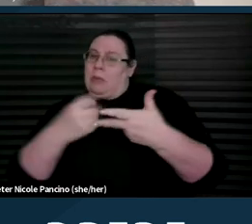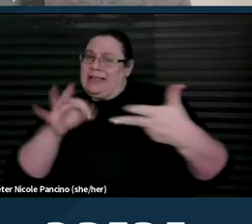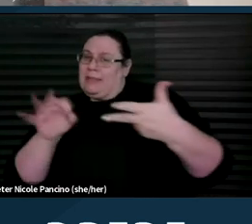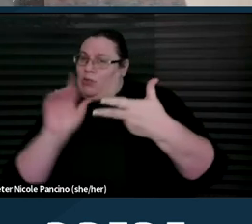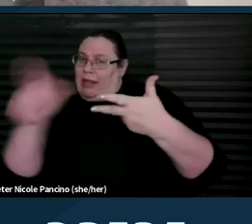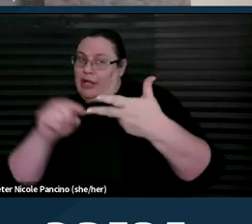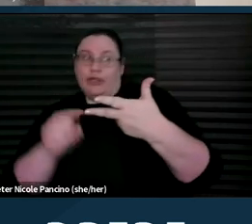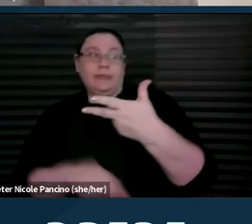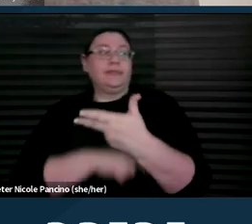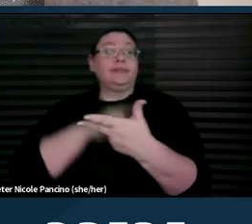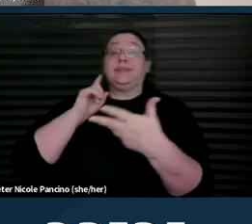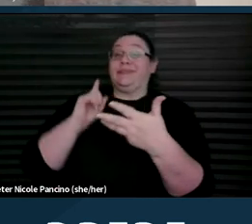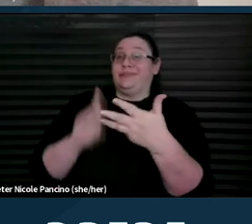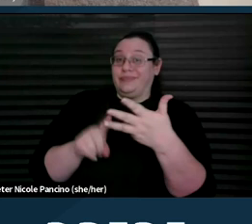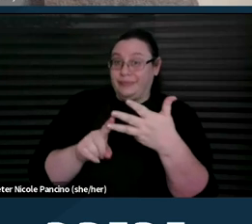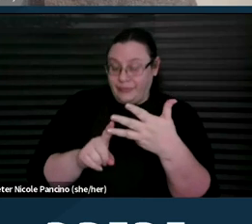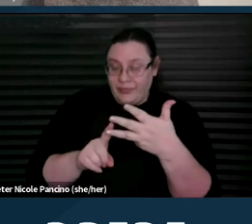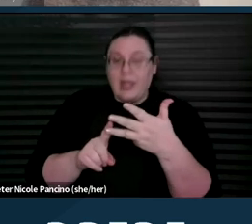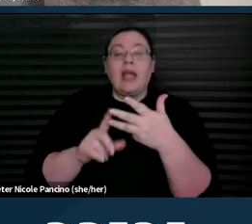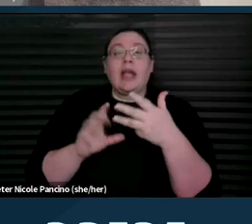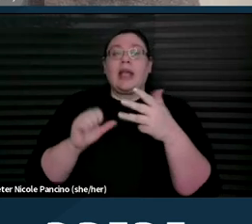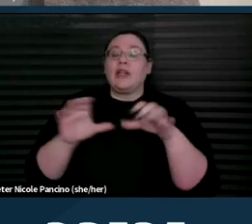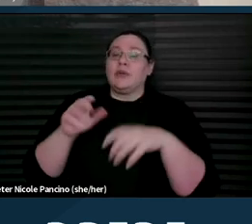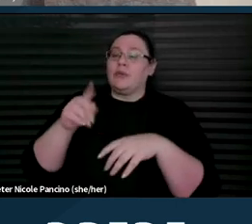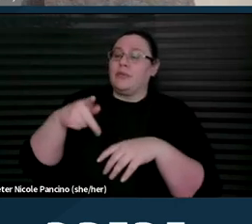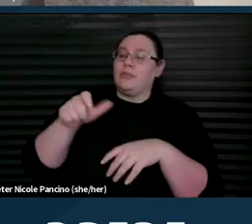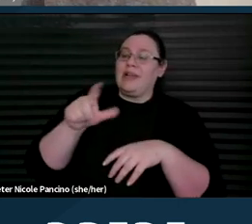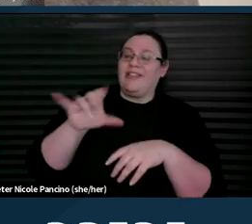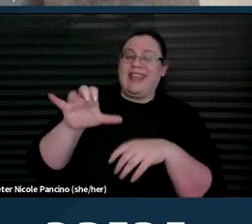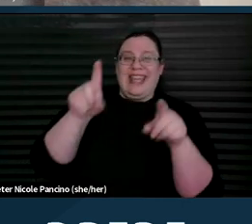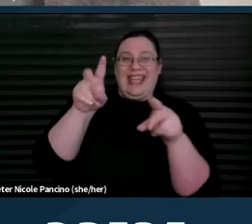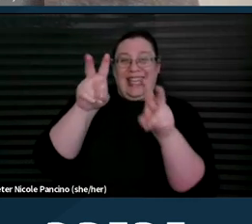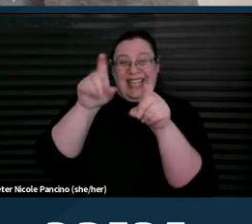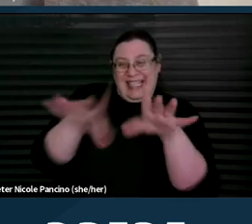In addition, providers can perform pelvic exams in alternative positions.